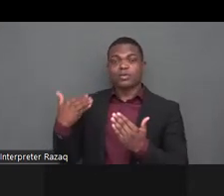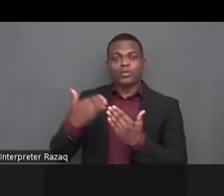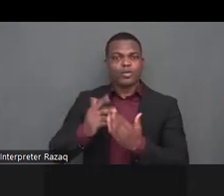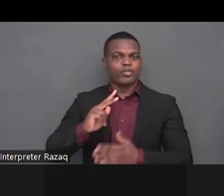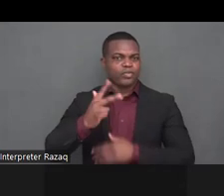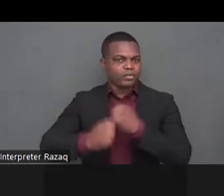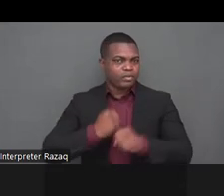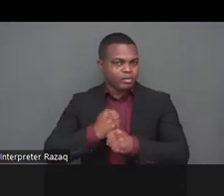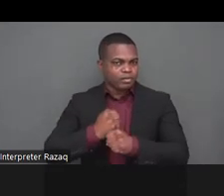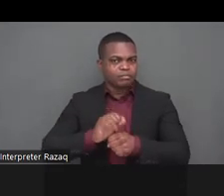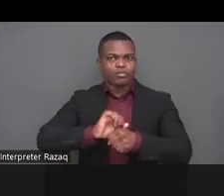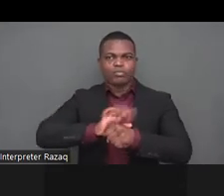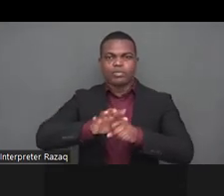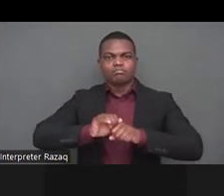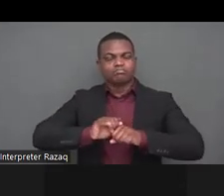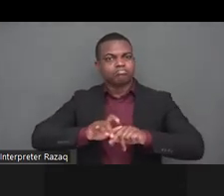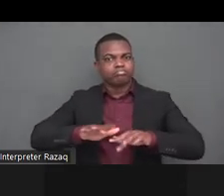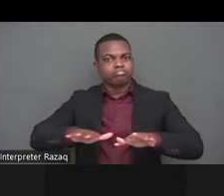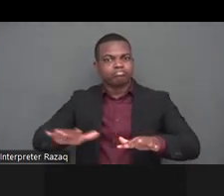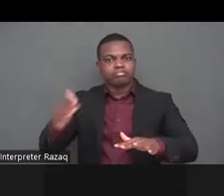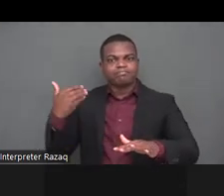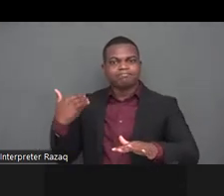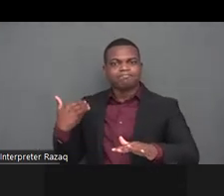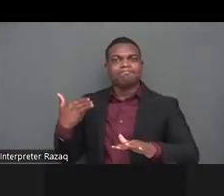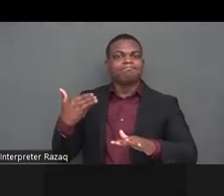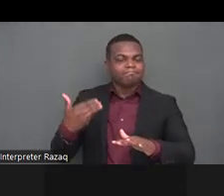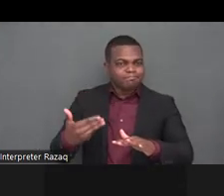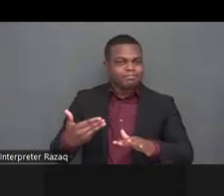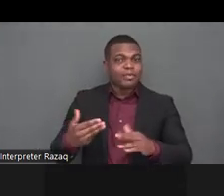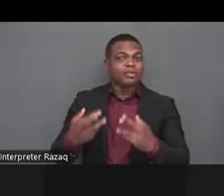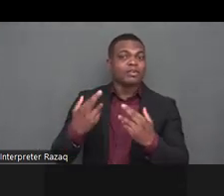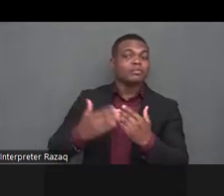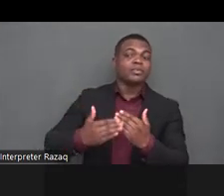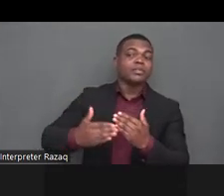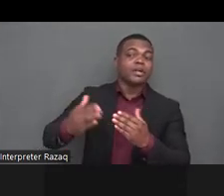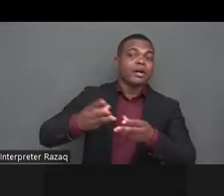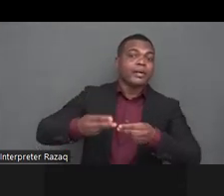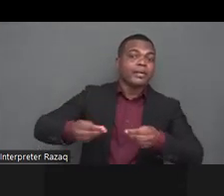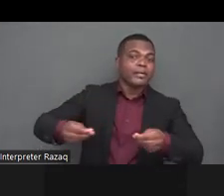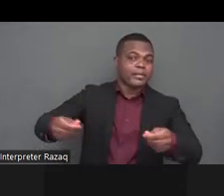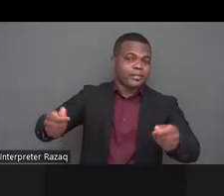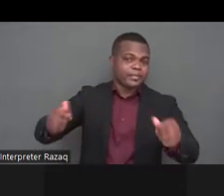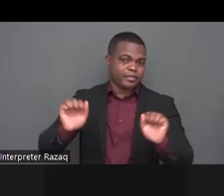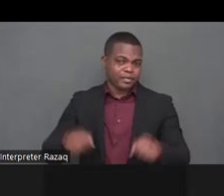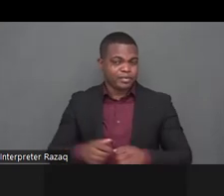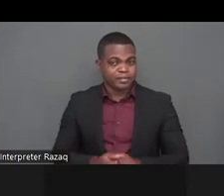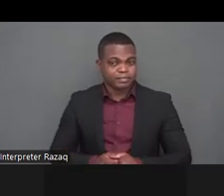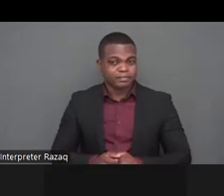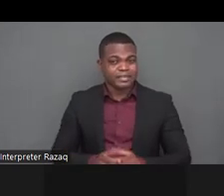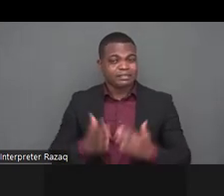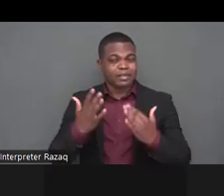to see the glimpses of glimpses of the light however we are also faced as a world with the